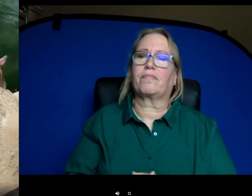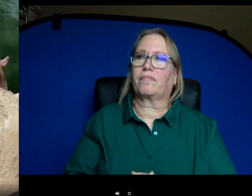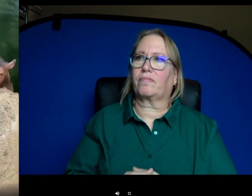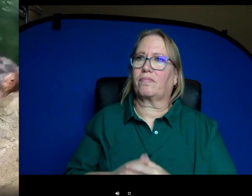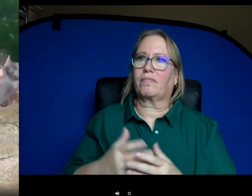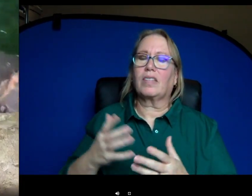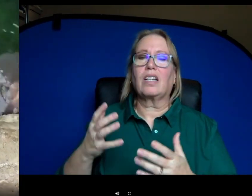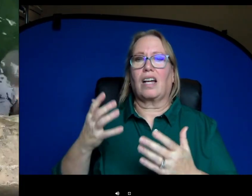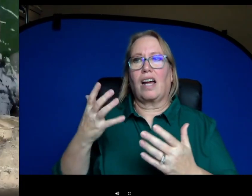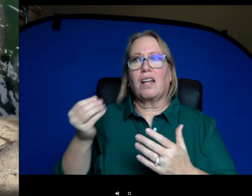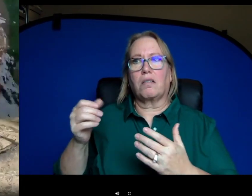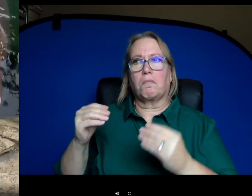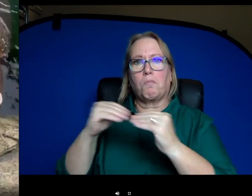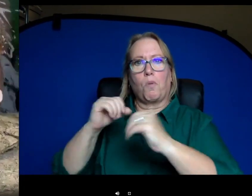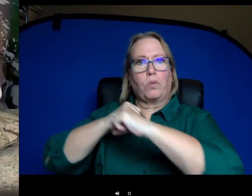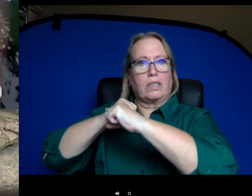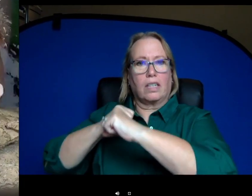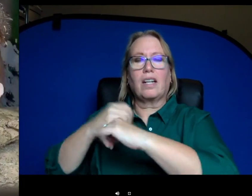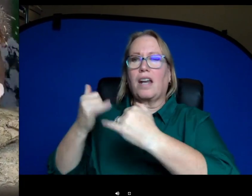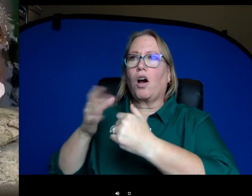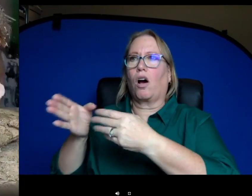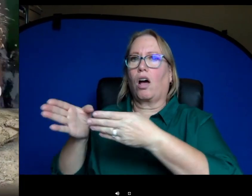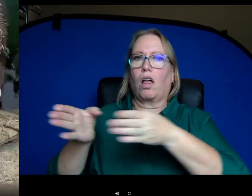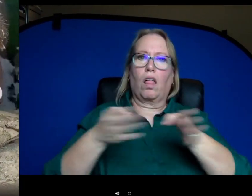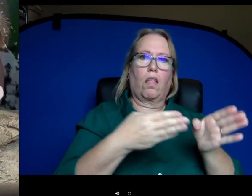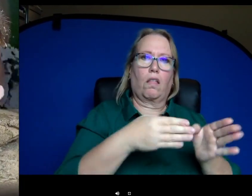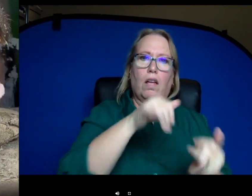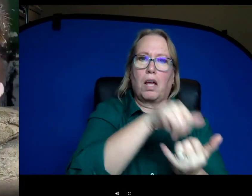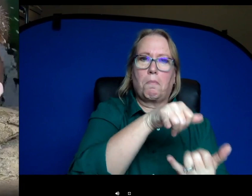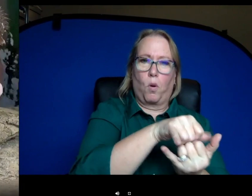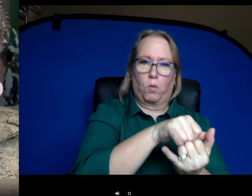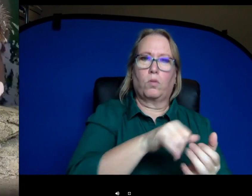being watched and protected more people are now starting to go for hippos. So